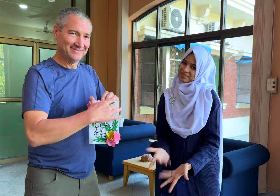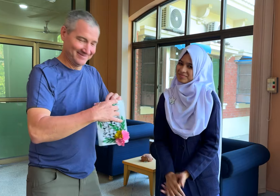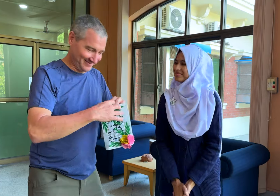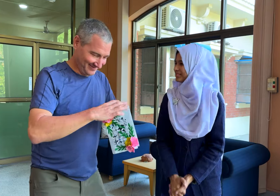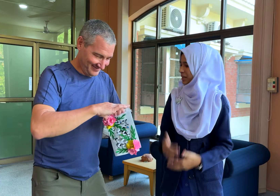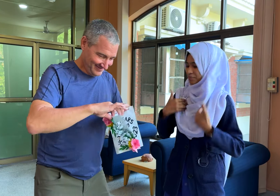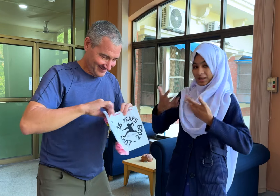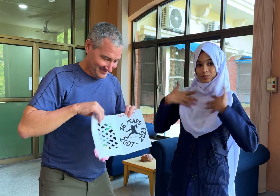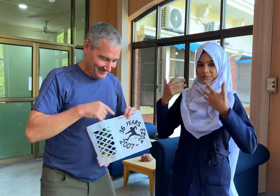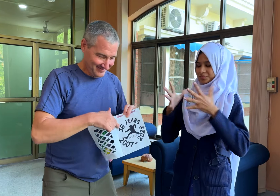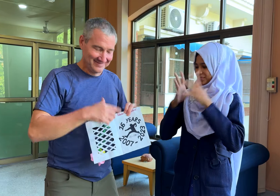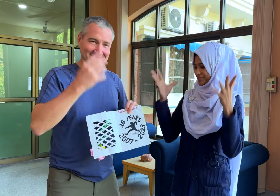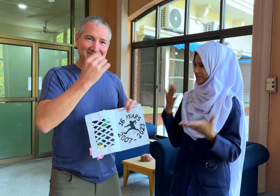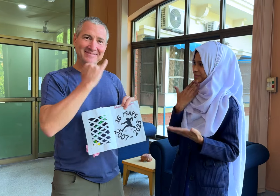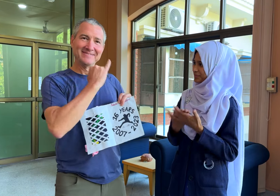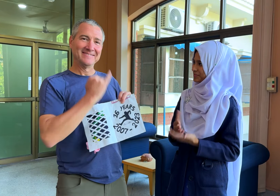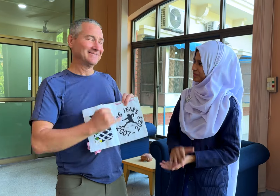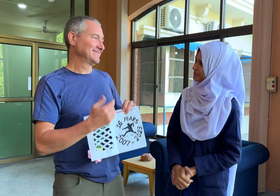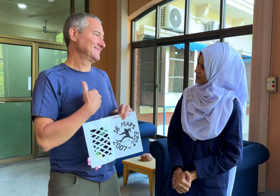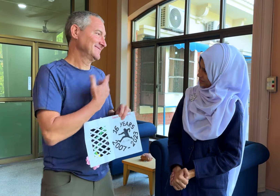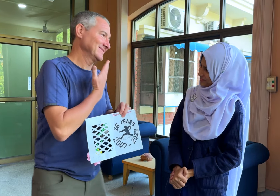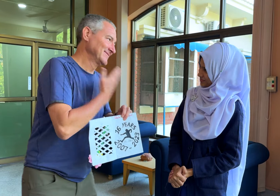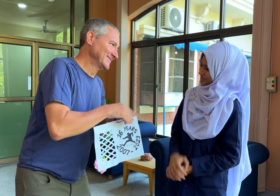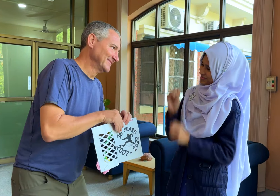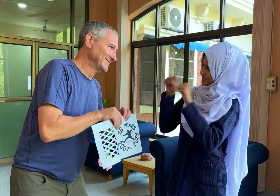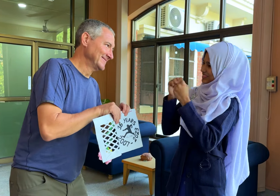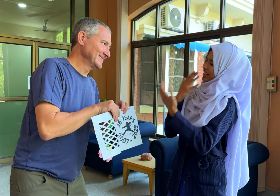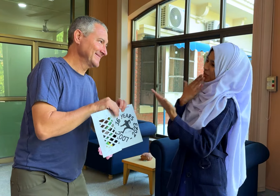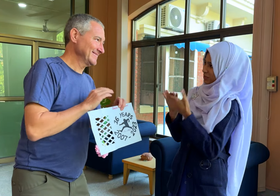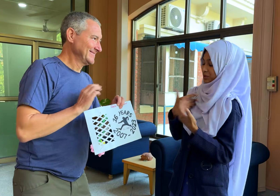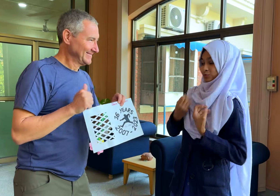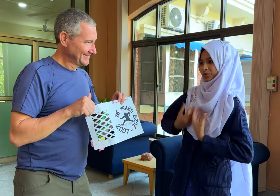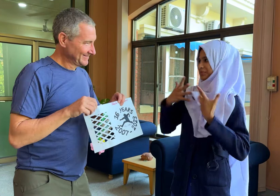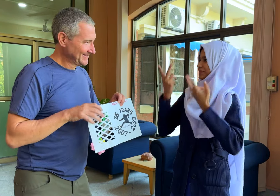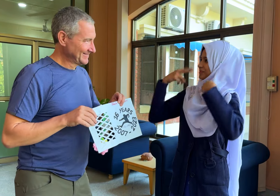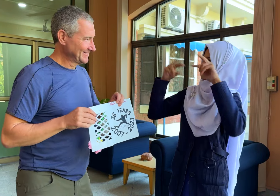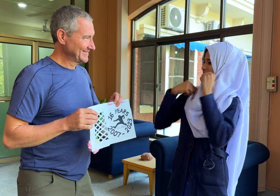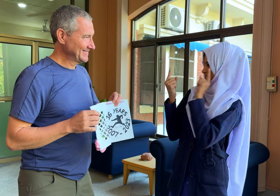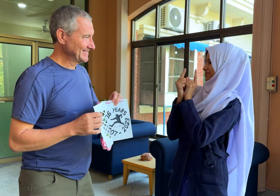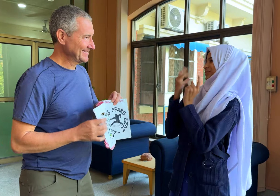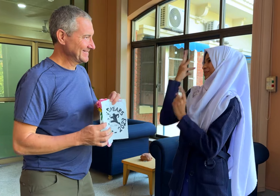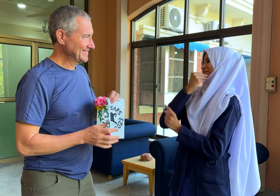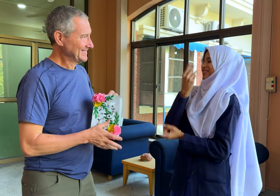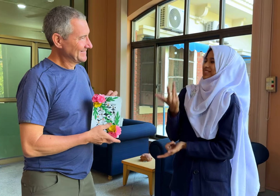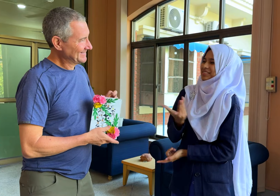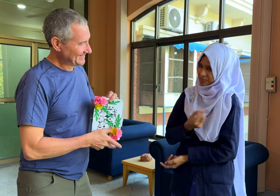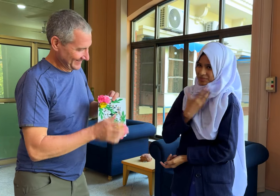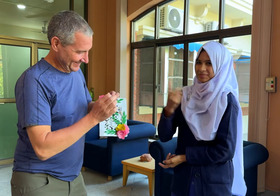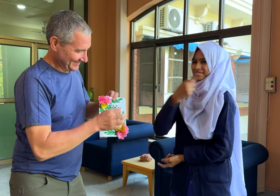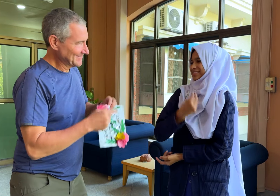Beautiful art, thank you very much. Yes, thank you for inspiring me, I cherish this beautiful experience.